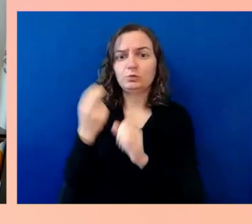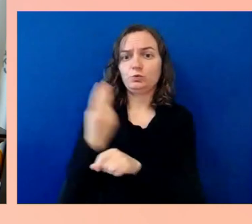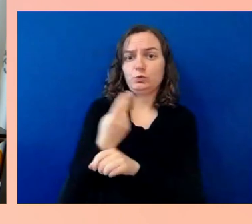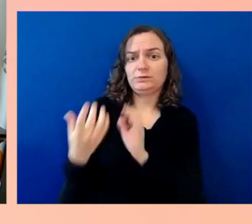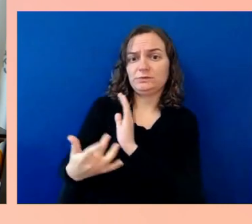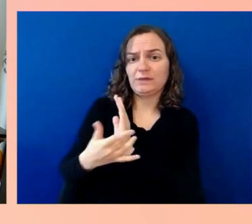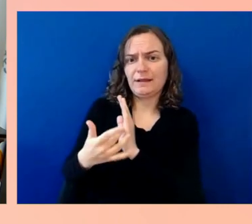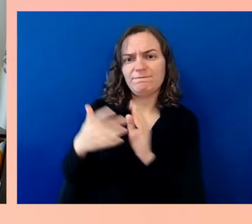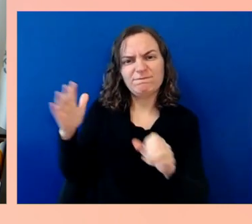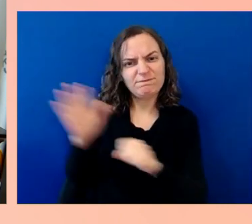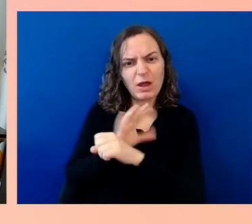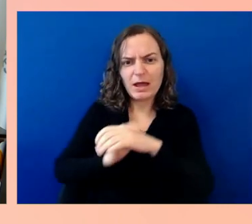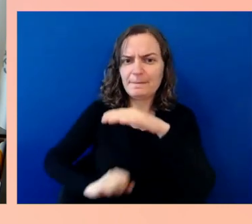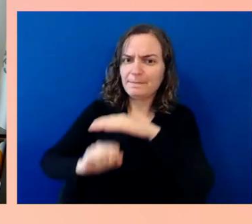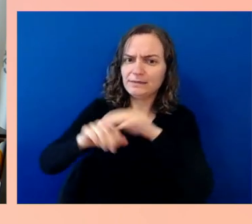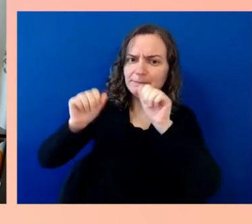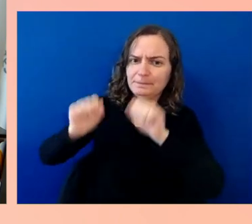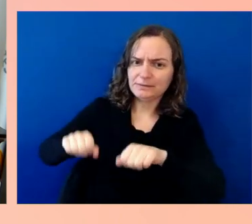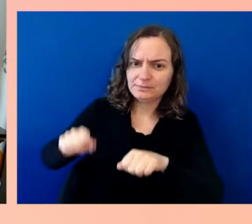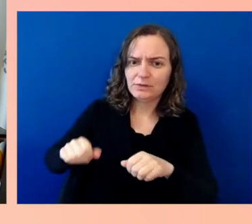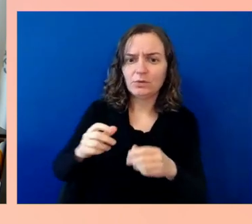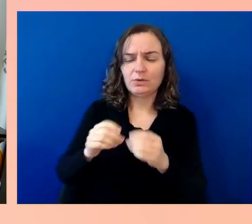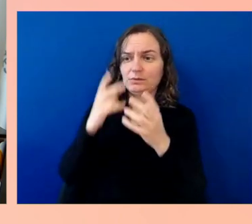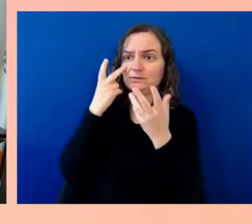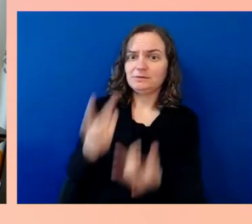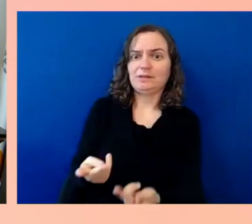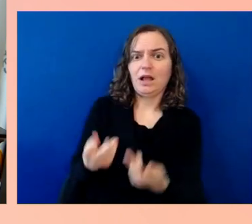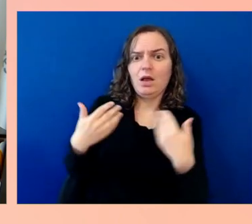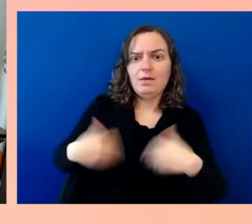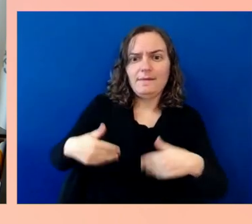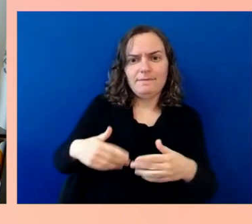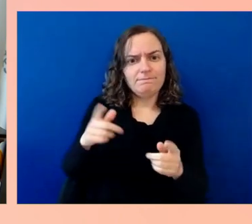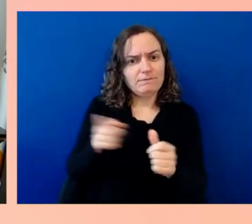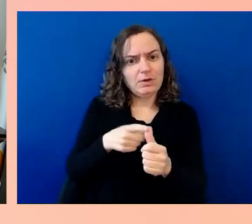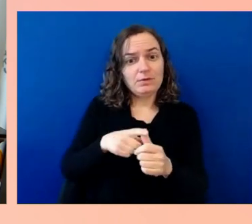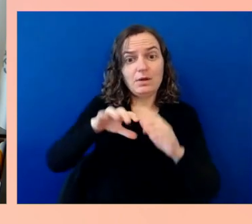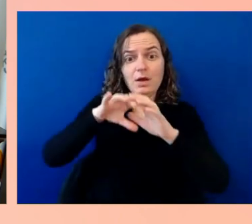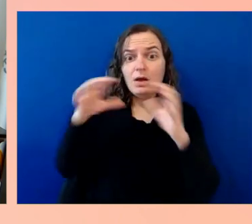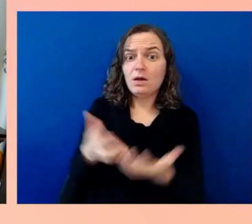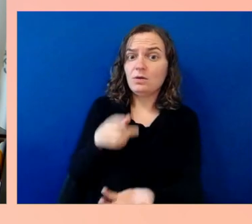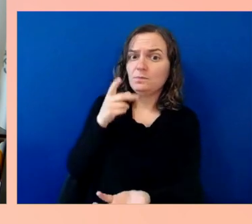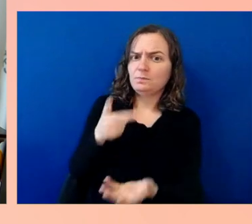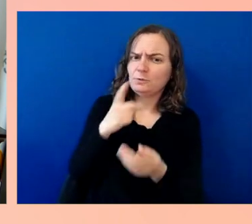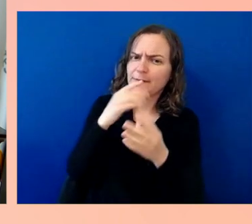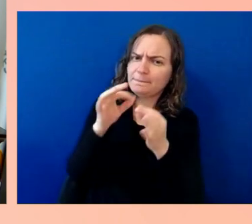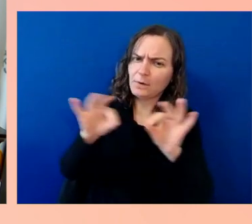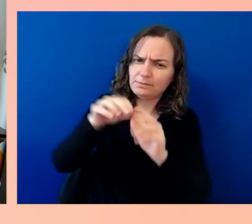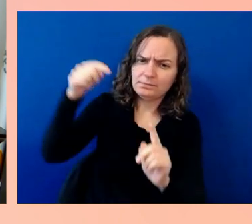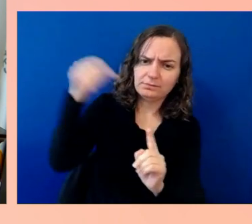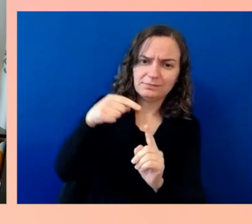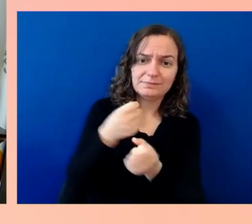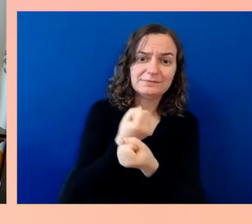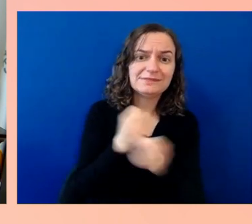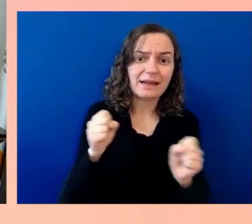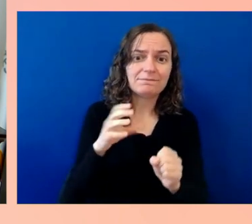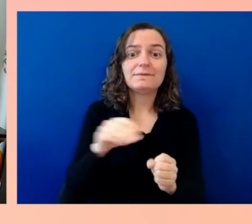and also that is accessible and benefits shared goals, ranging from economic strength to